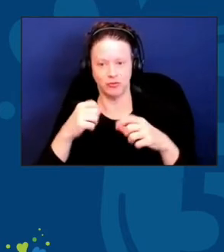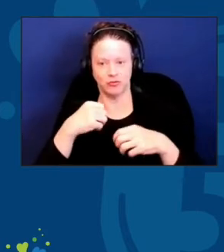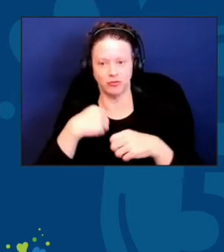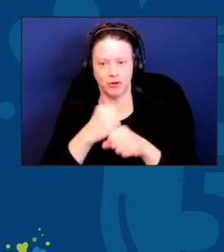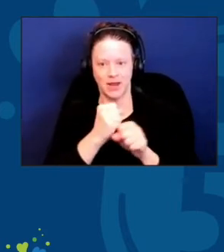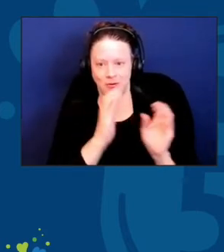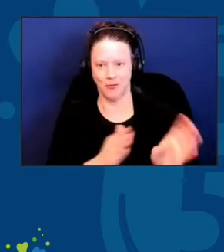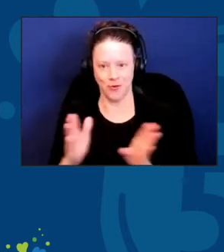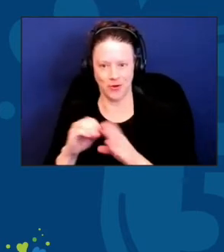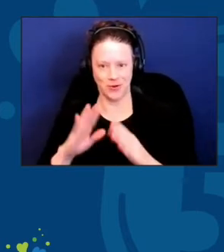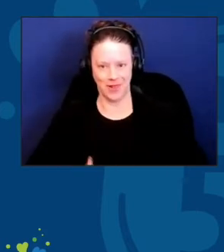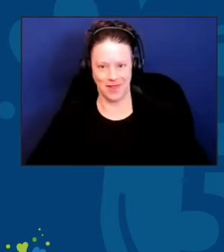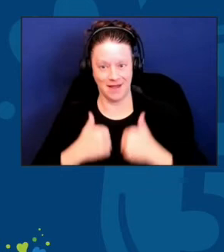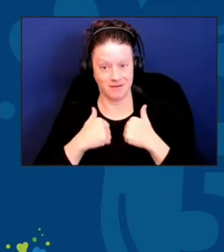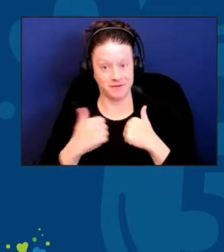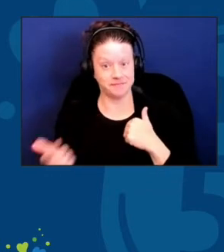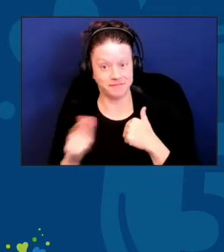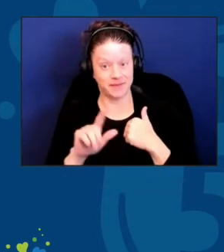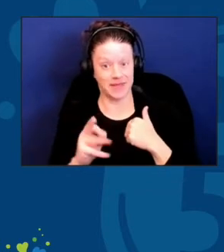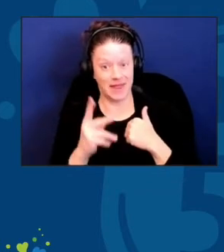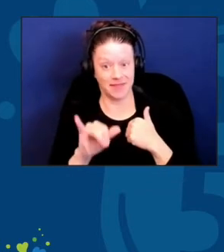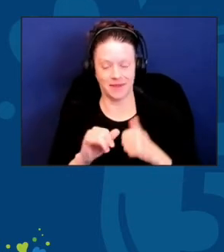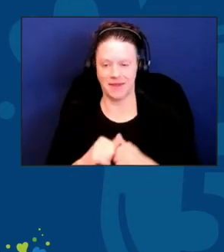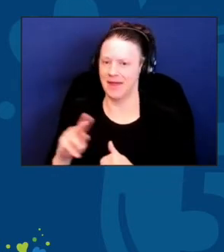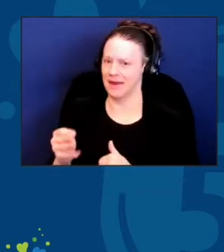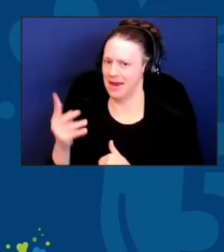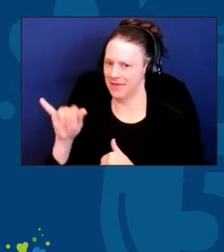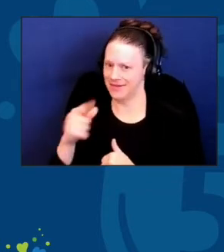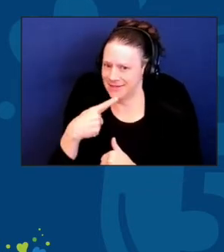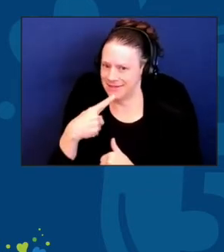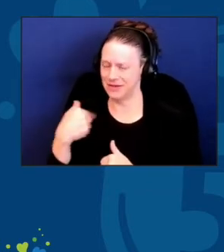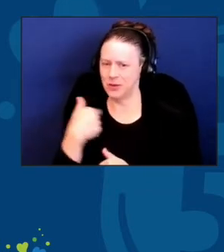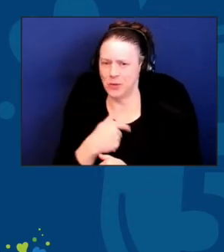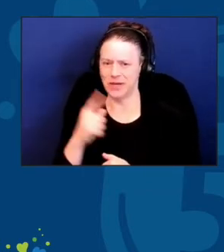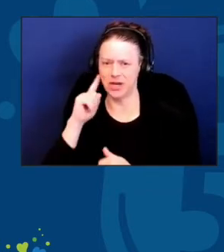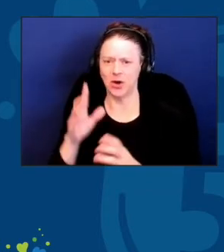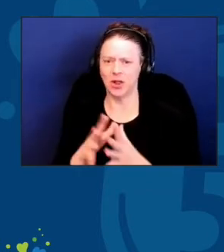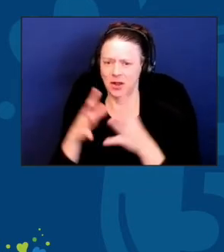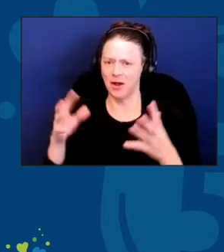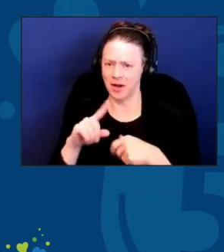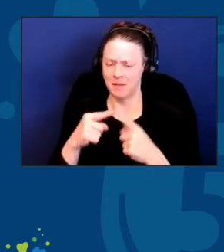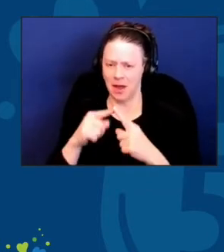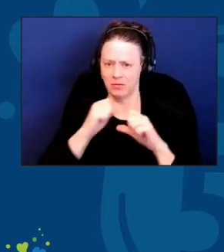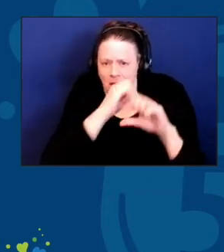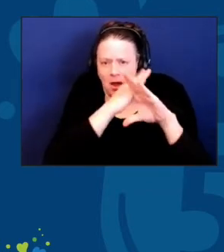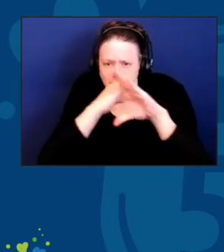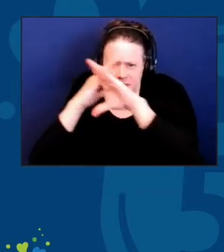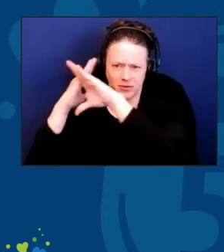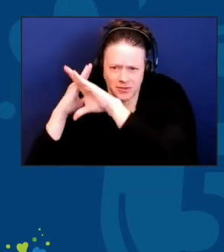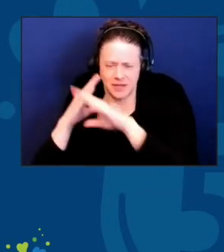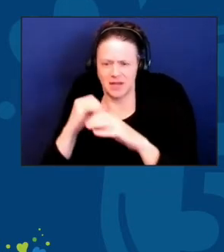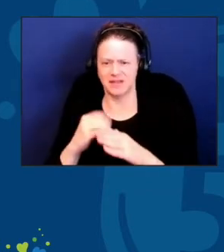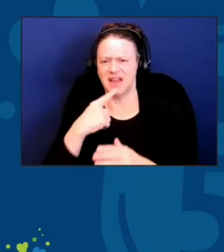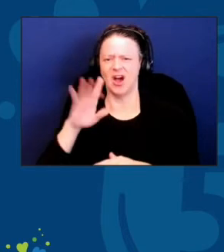Jeff, we hear a lot about obstacles. We hear a lot about why things won't work.